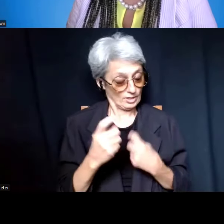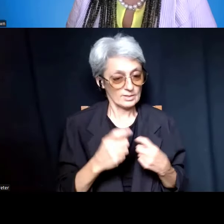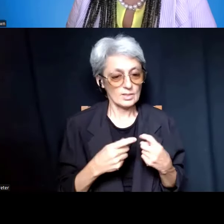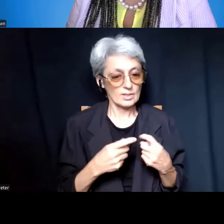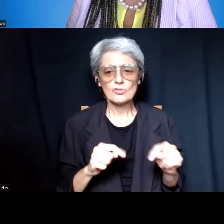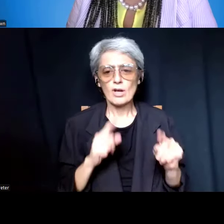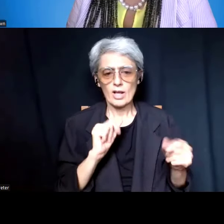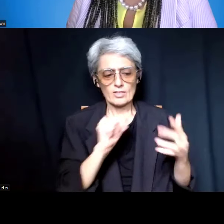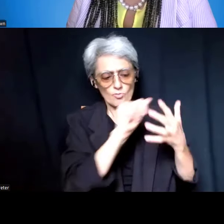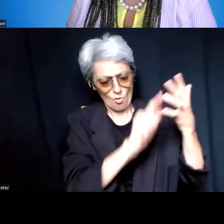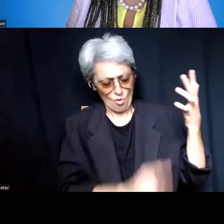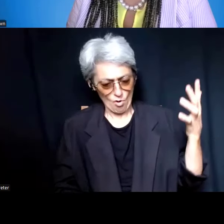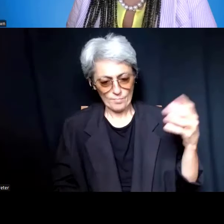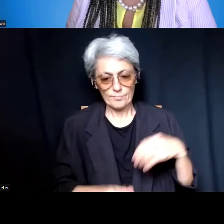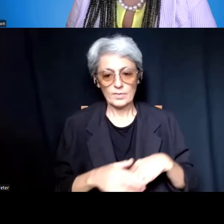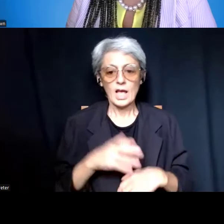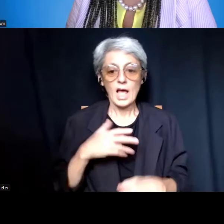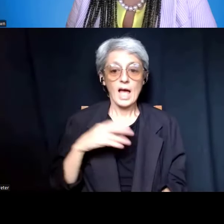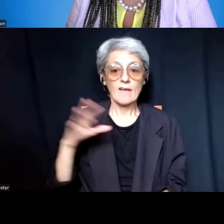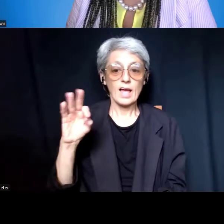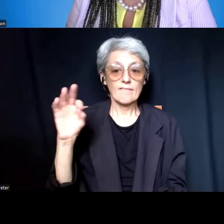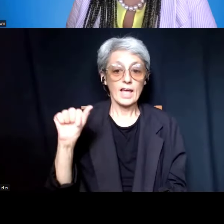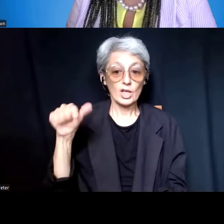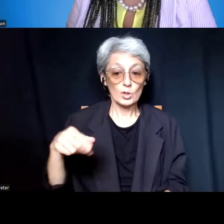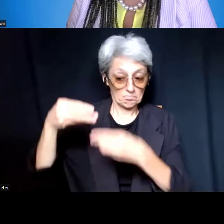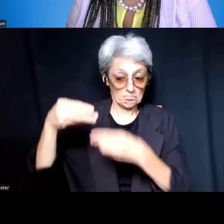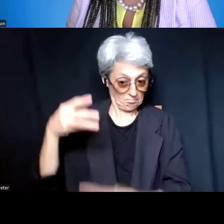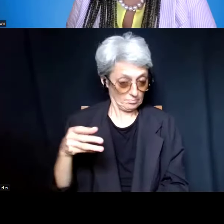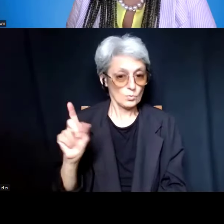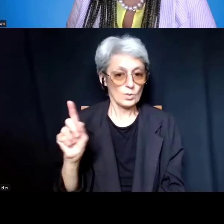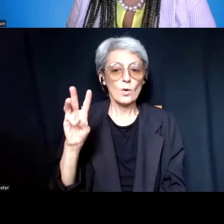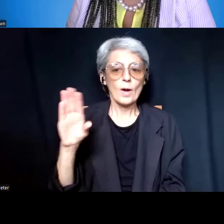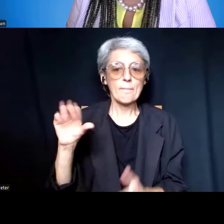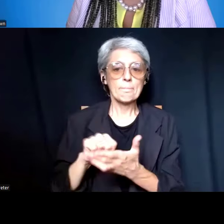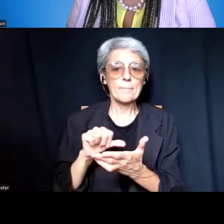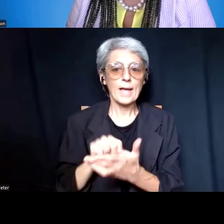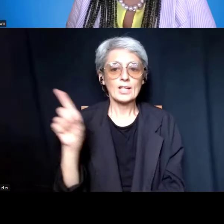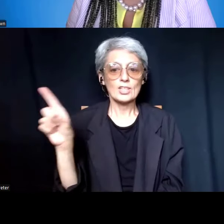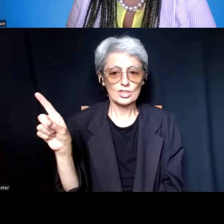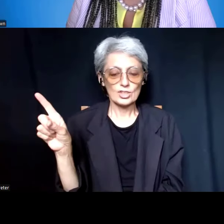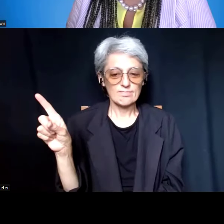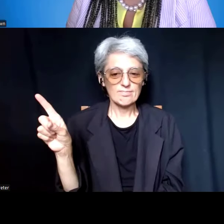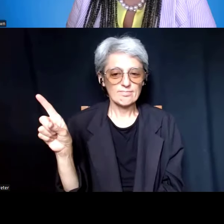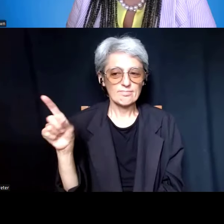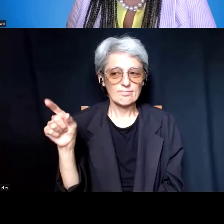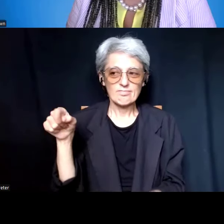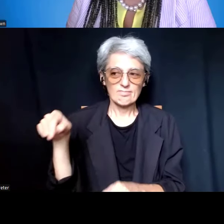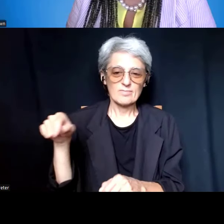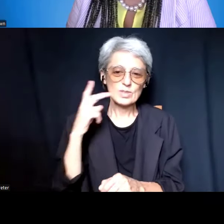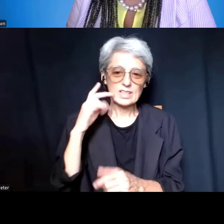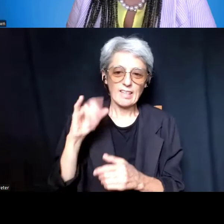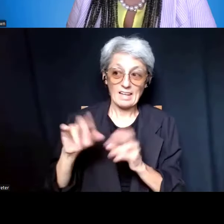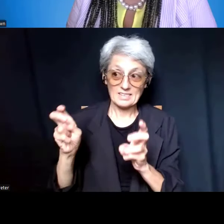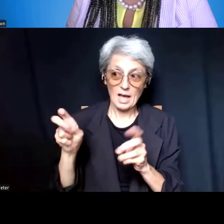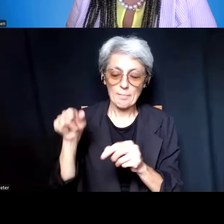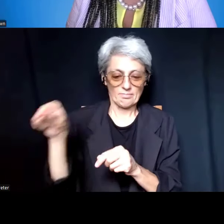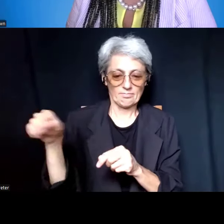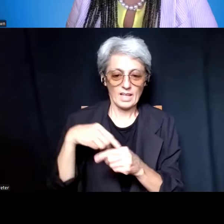We do have an FAQ available on the webpage associated with this topic, and we will do our best to include the questions